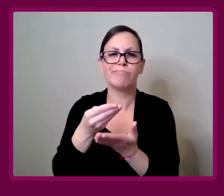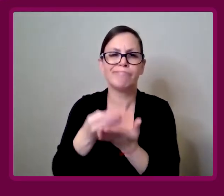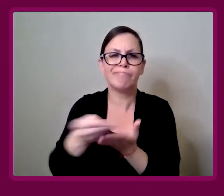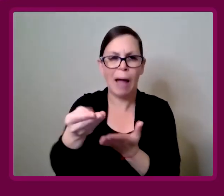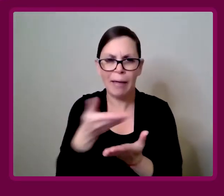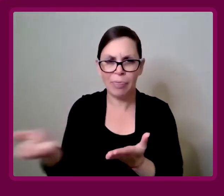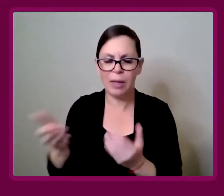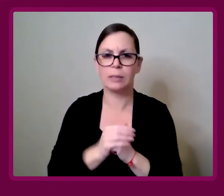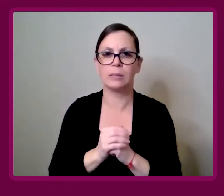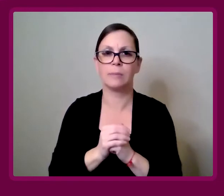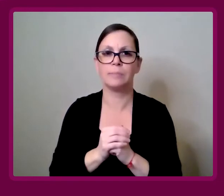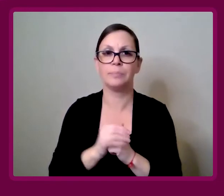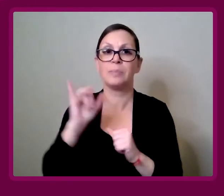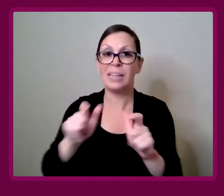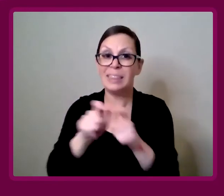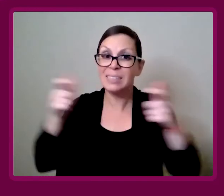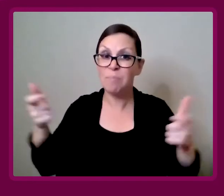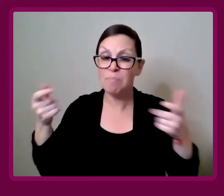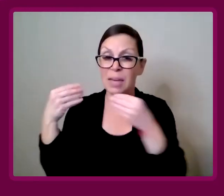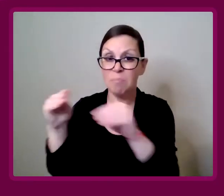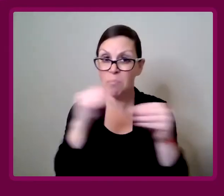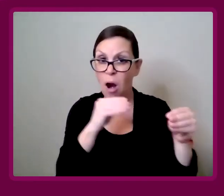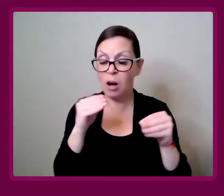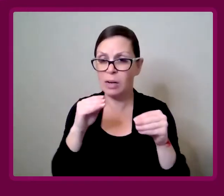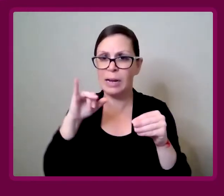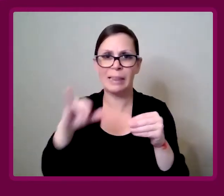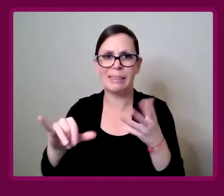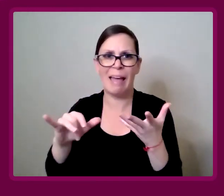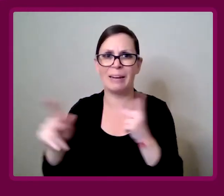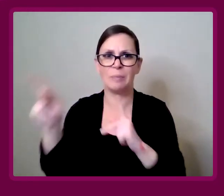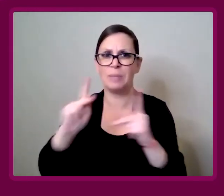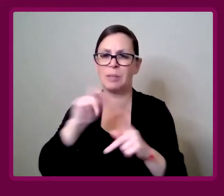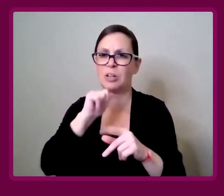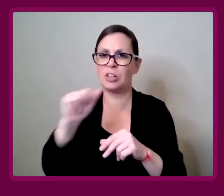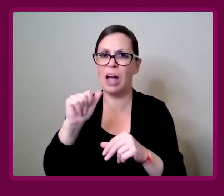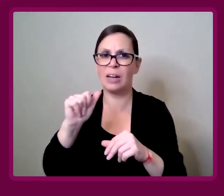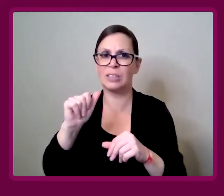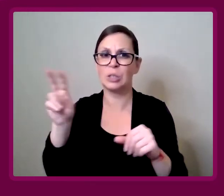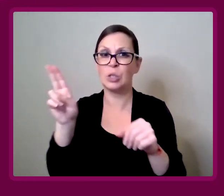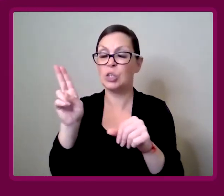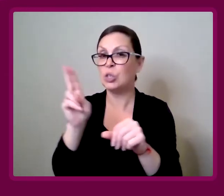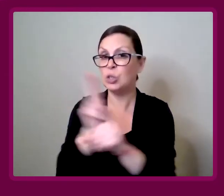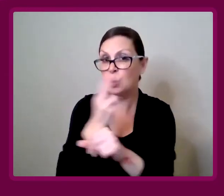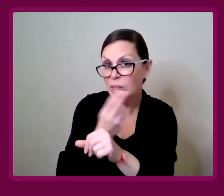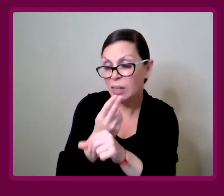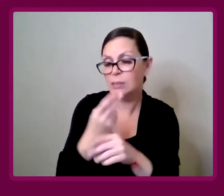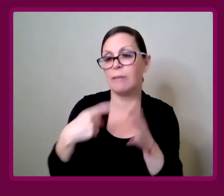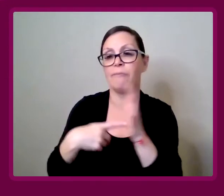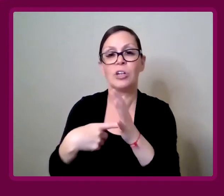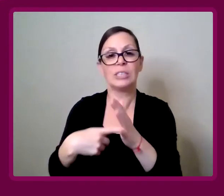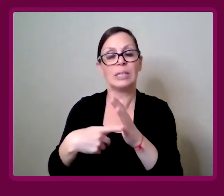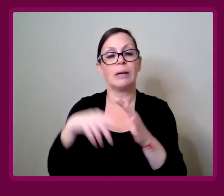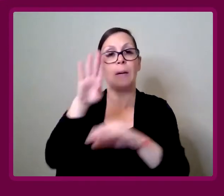Amy Francis-Smith: That's a large market that is untapped.